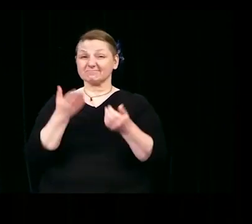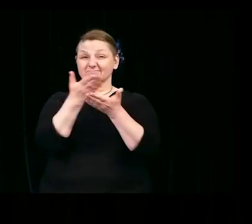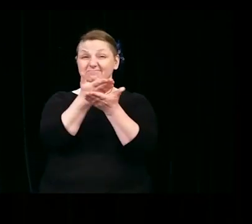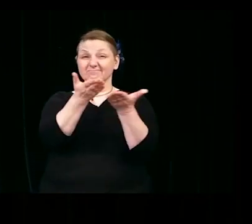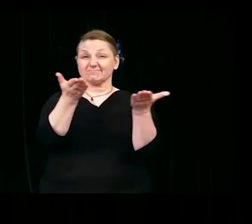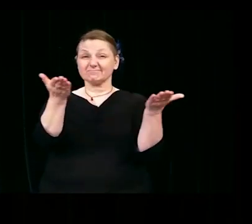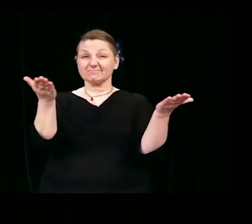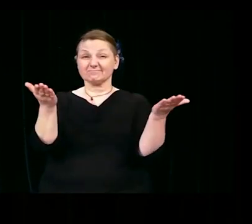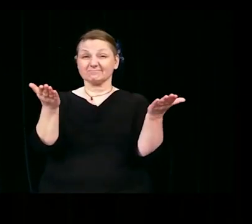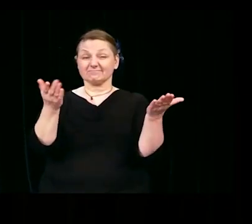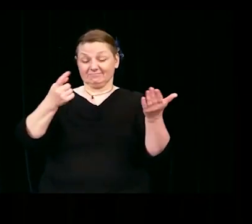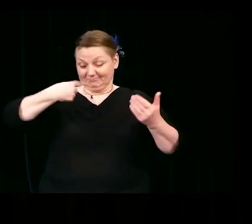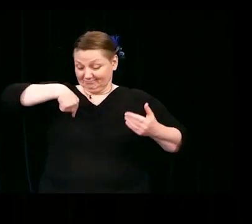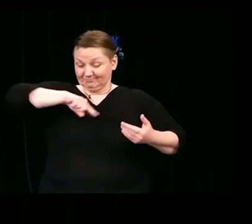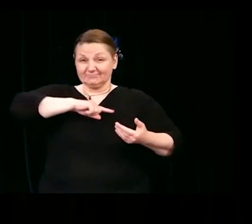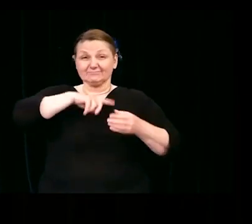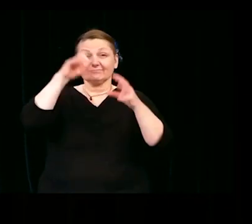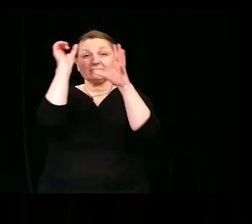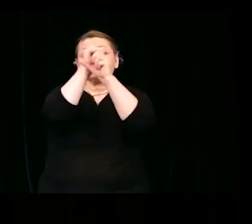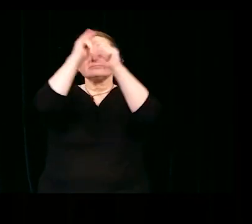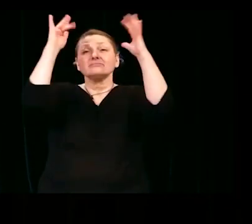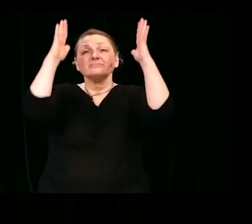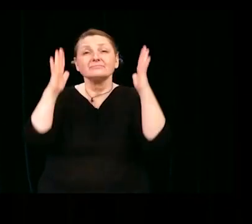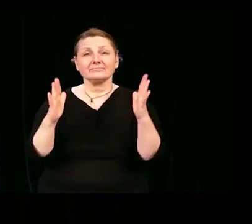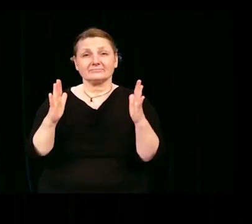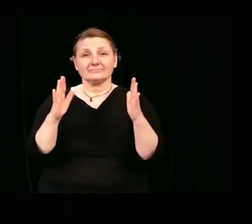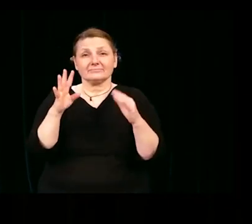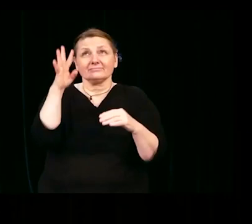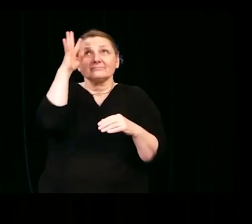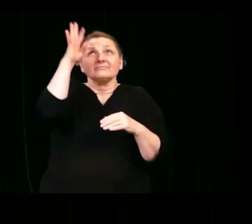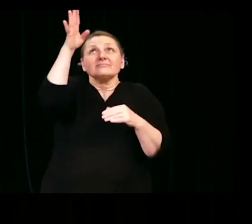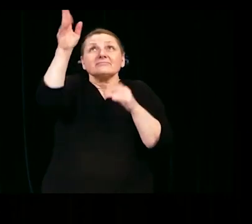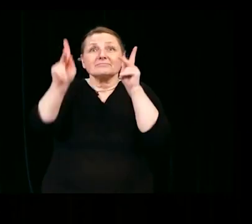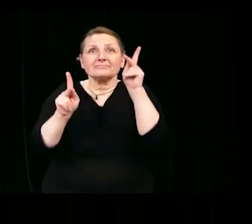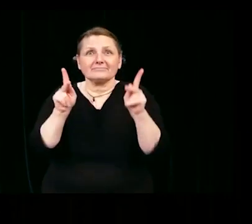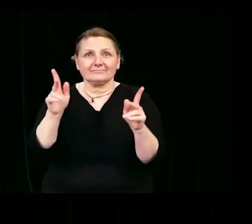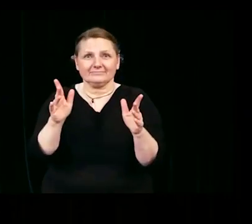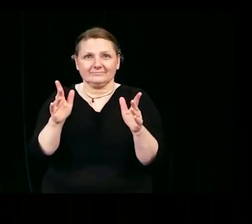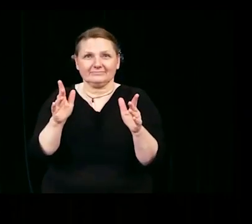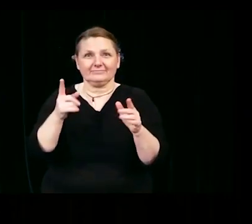our family, our community, and our world. Gracias.